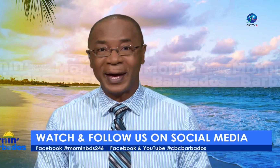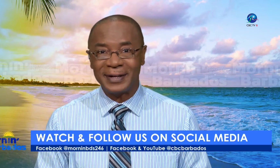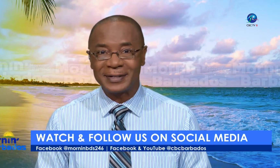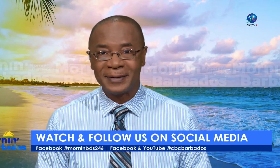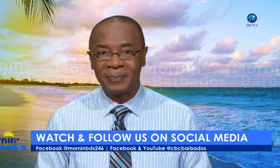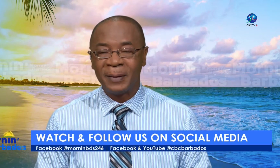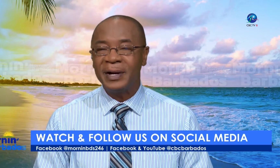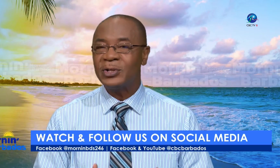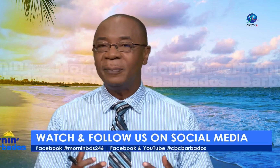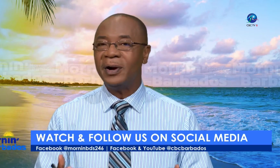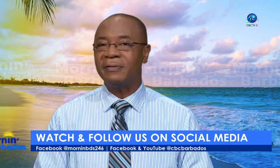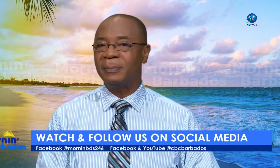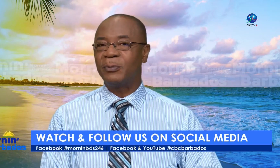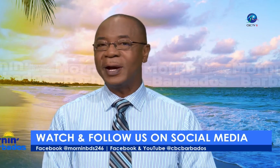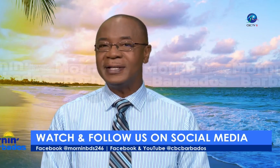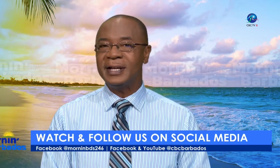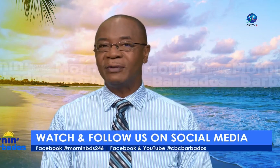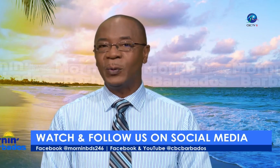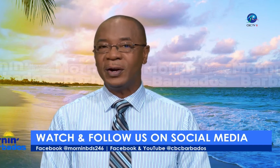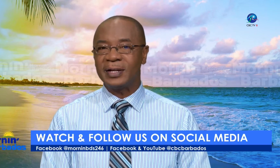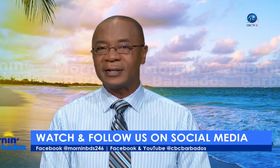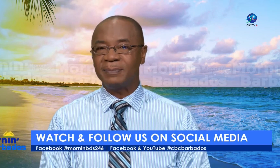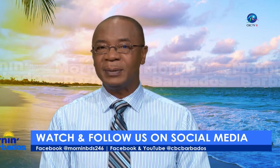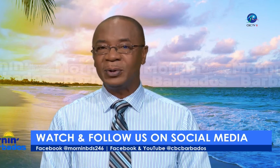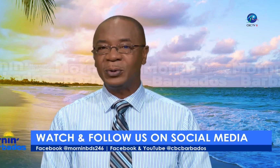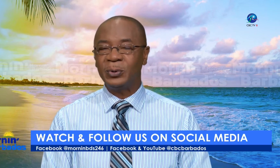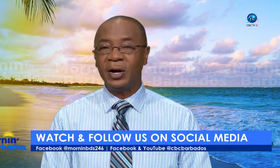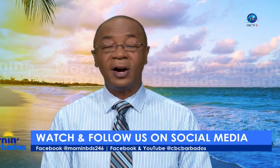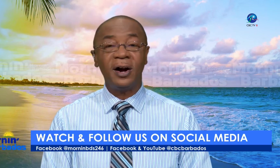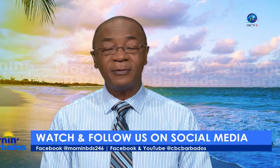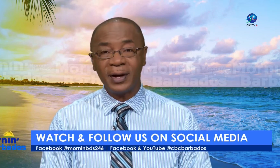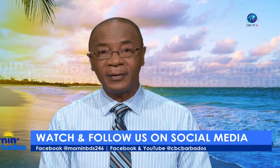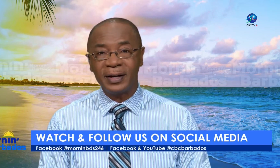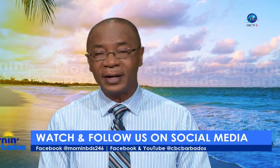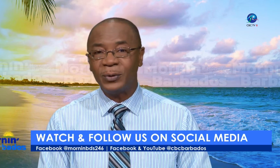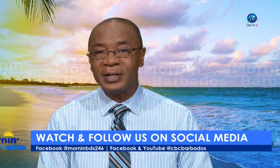you do that but it's all part of the braising of awareness of people who are hard of hearing